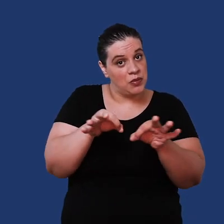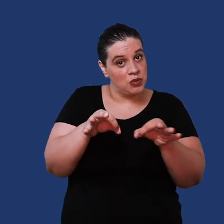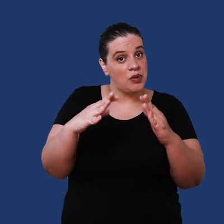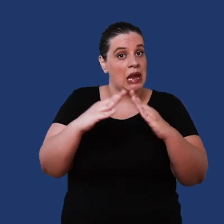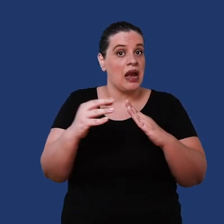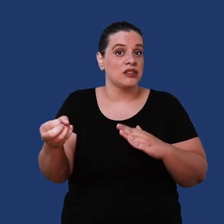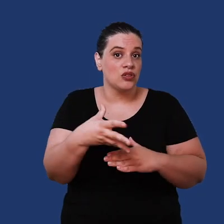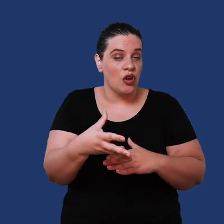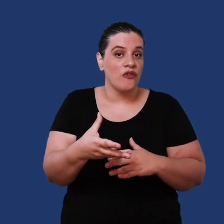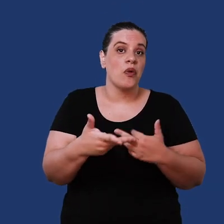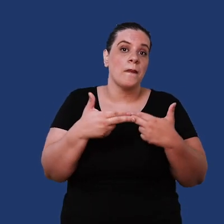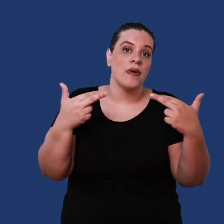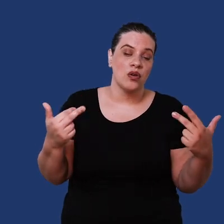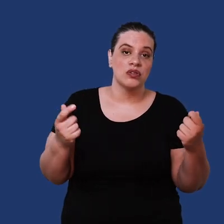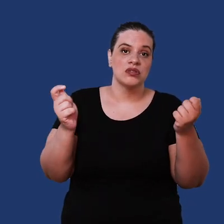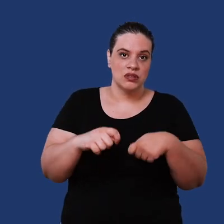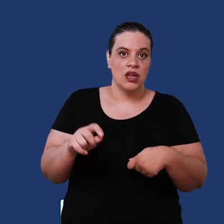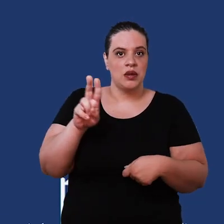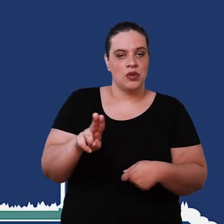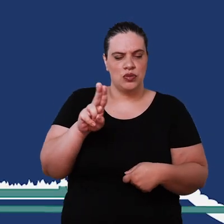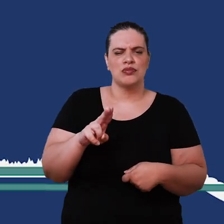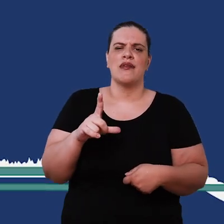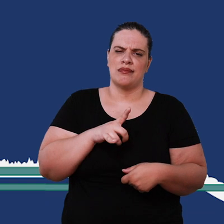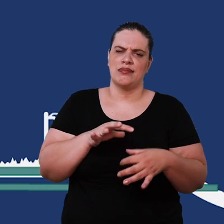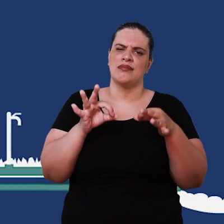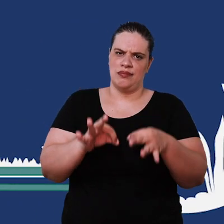a new house in any situation that you can do this, of course follow